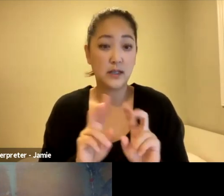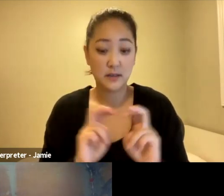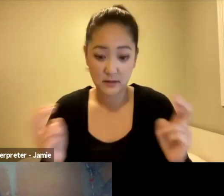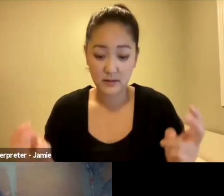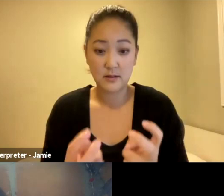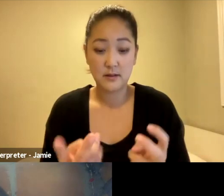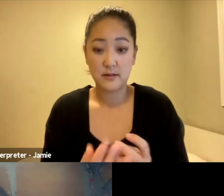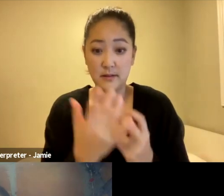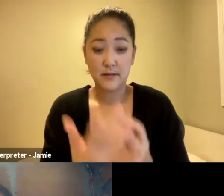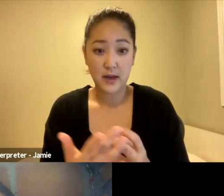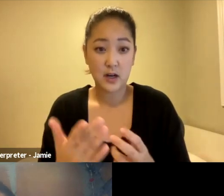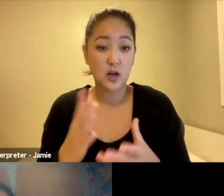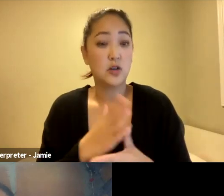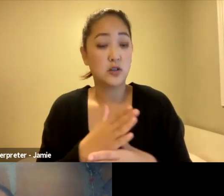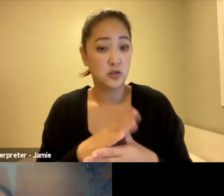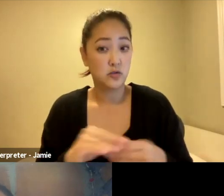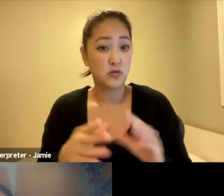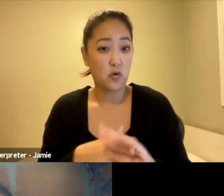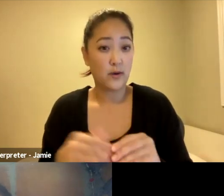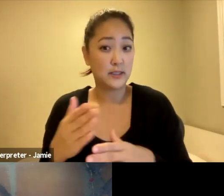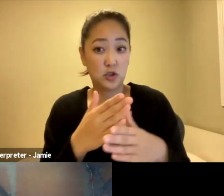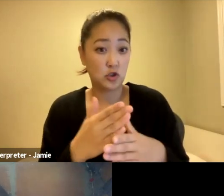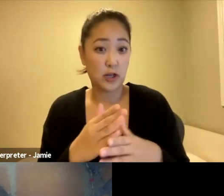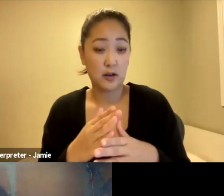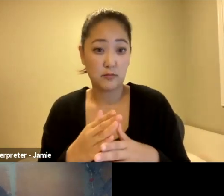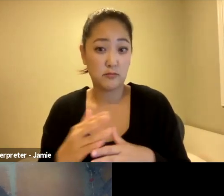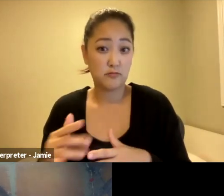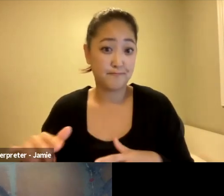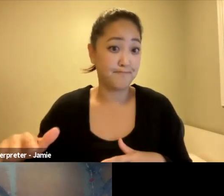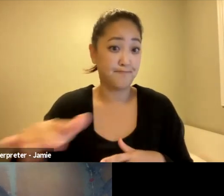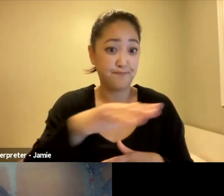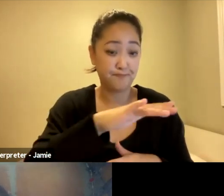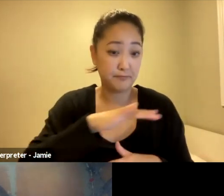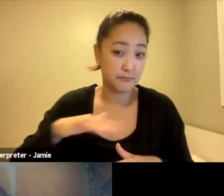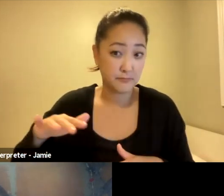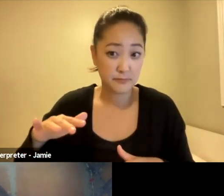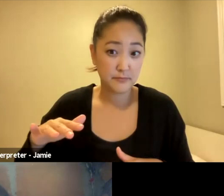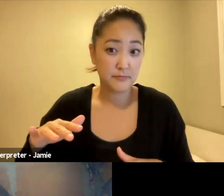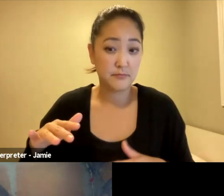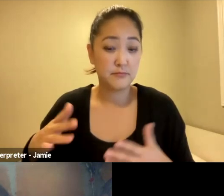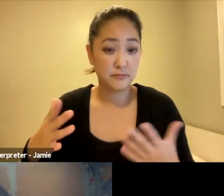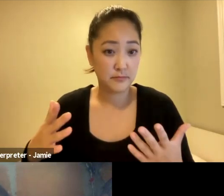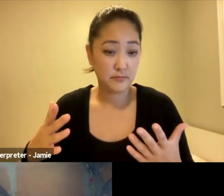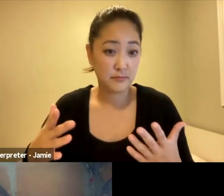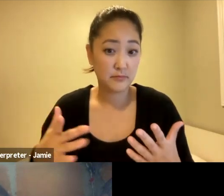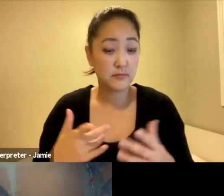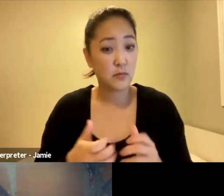I think maybe this is a common thing, like in maybe in communities around the world and